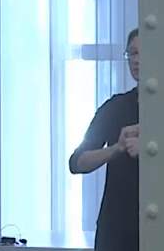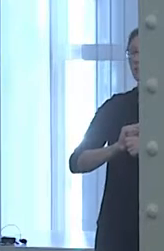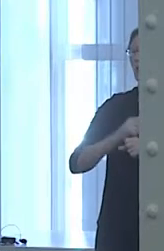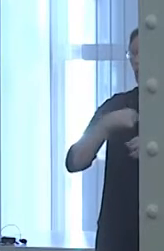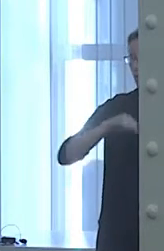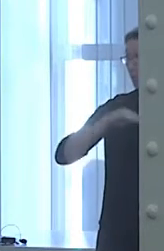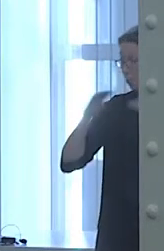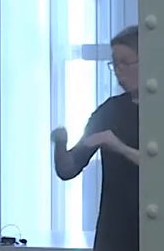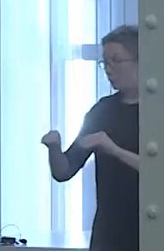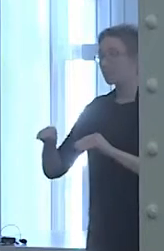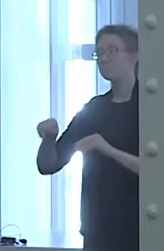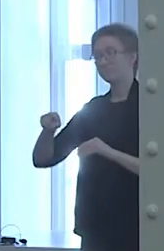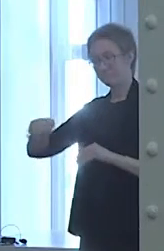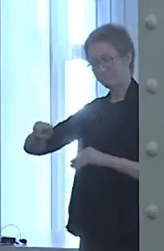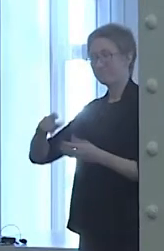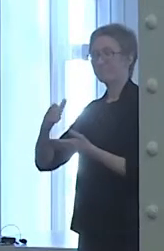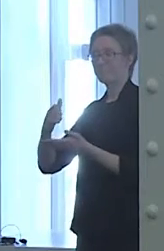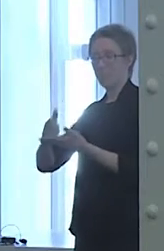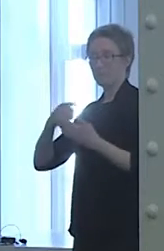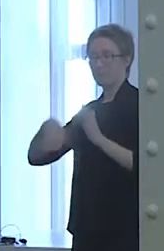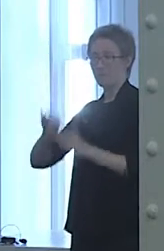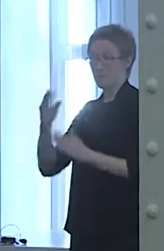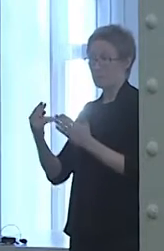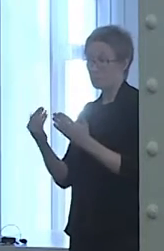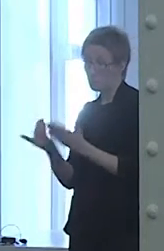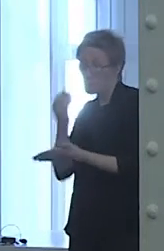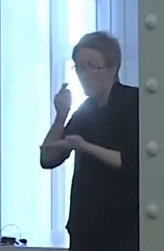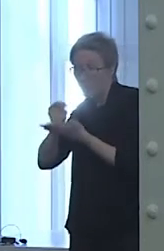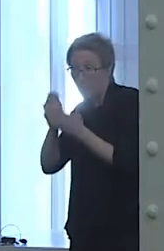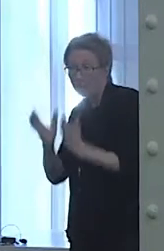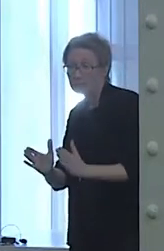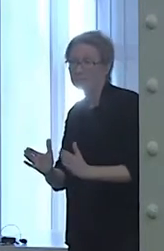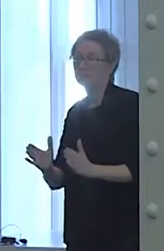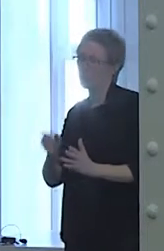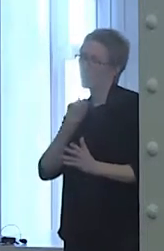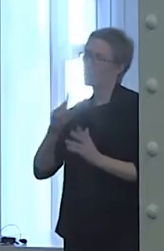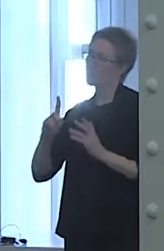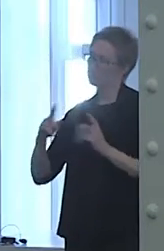And so the question is, how can we help our families understand us?